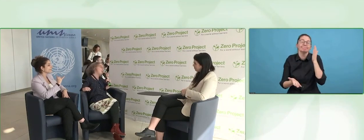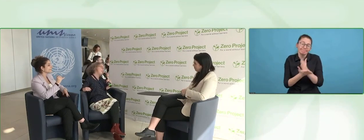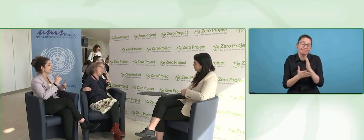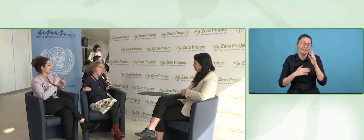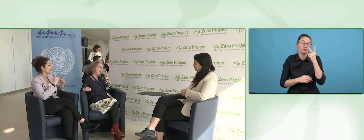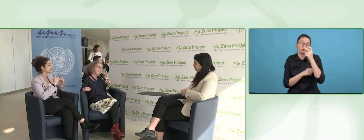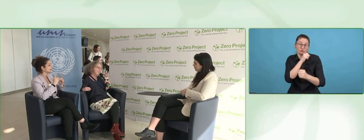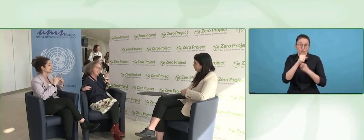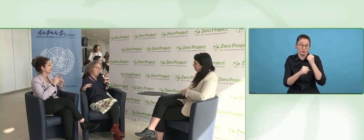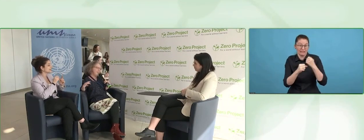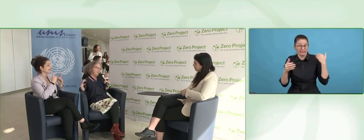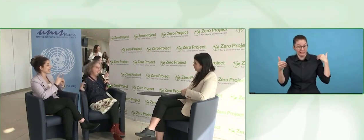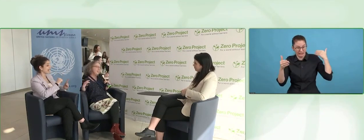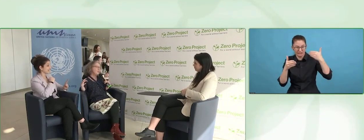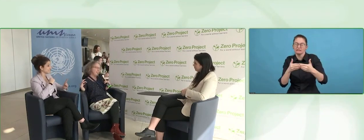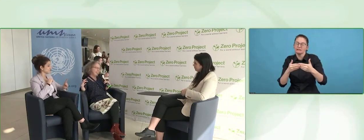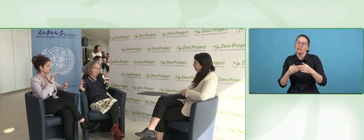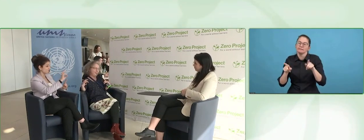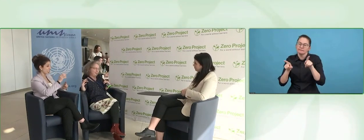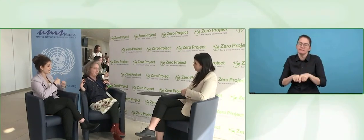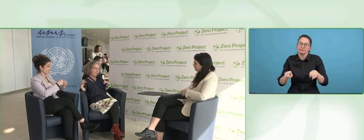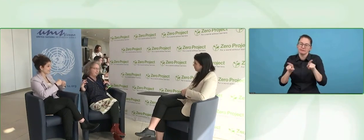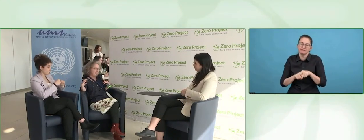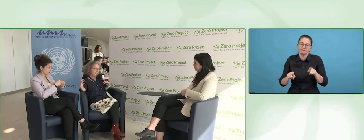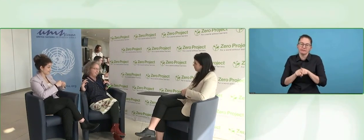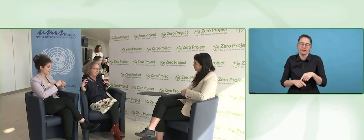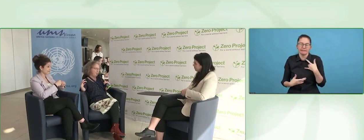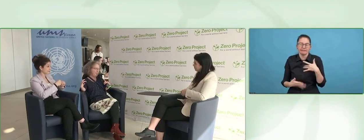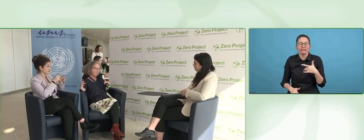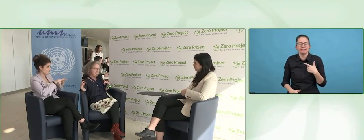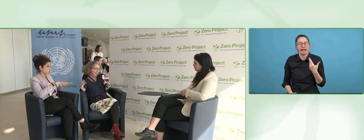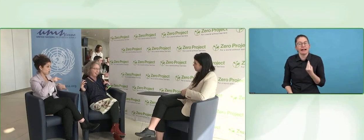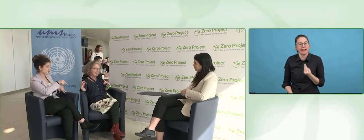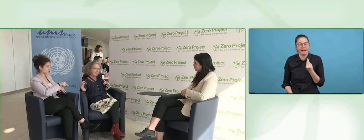I don't know what your personal way is to deal with situations like